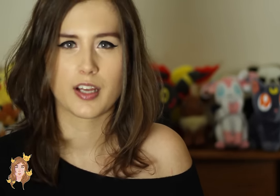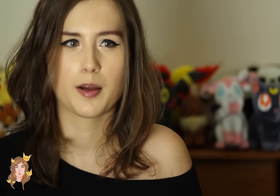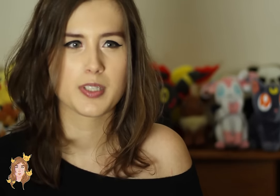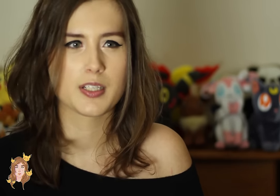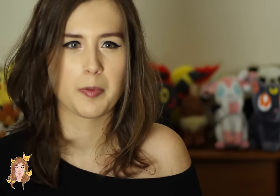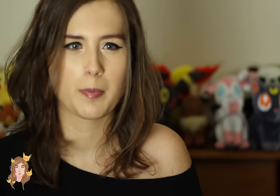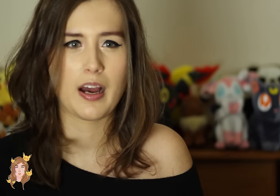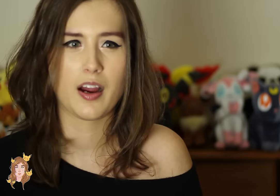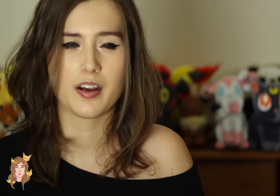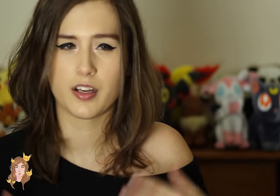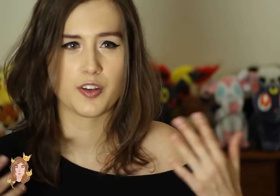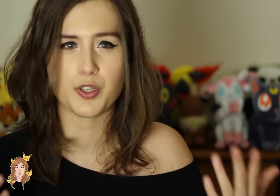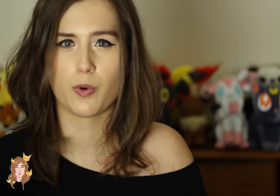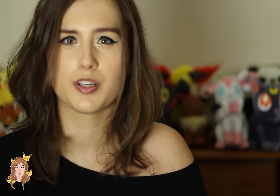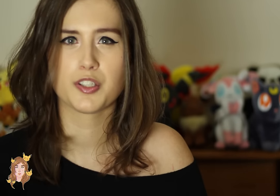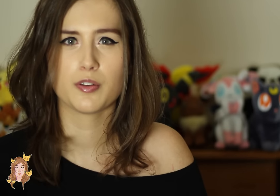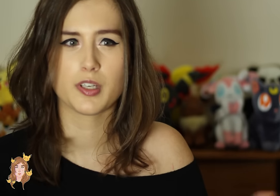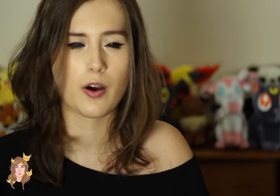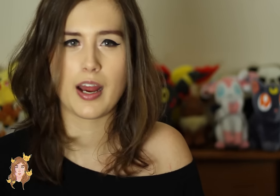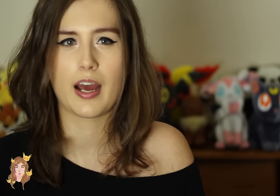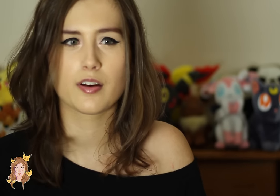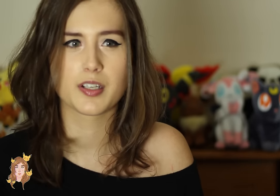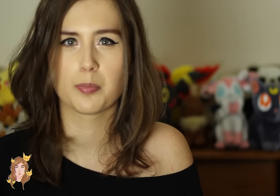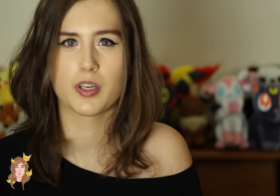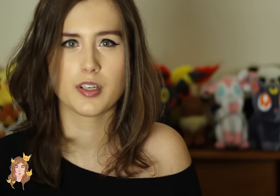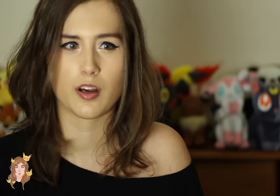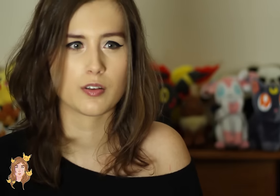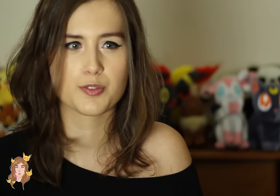Sam says something about, “Hey, if you want to, you know, hang out or something, you know,